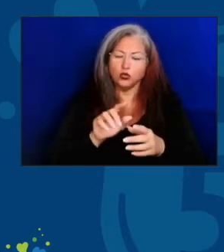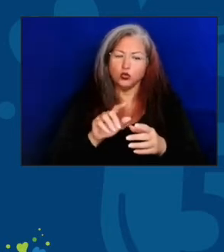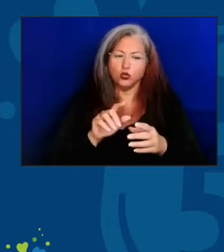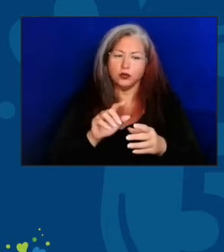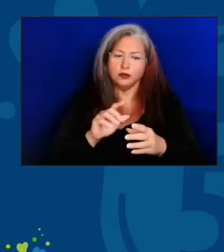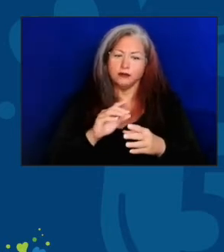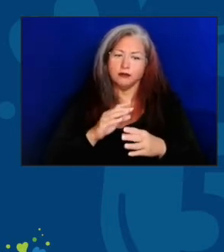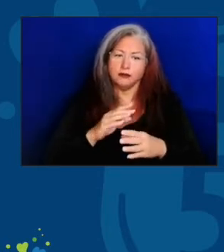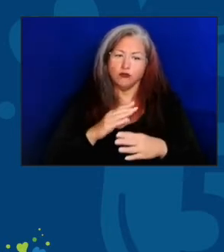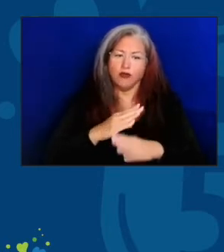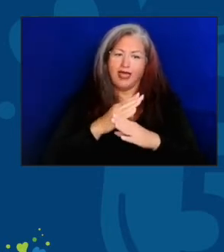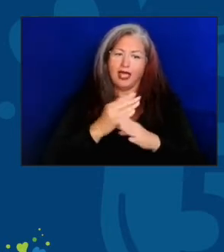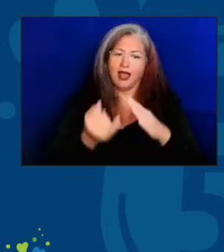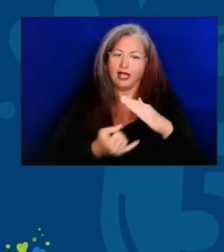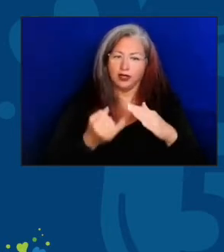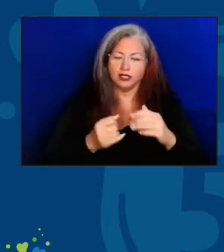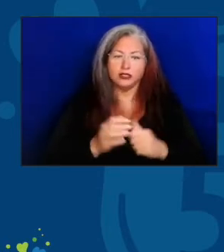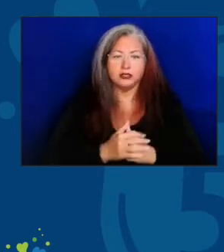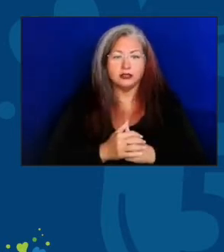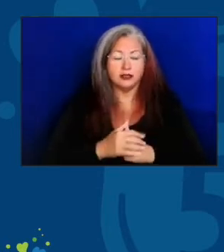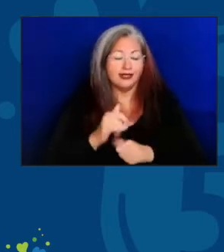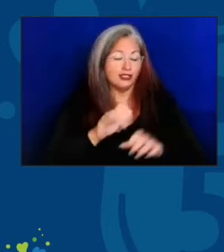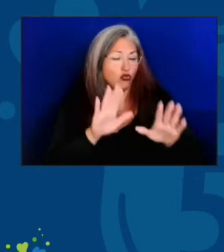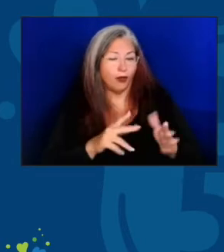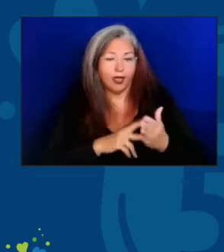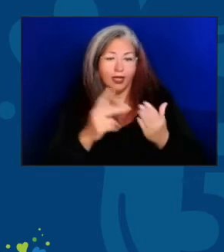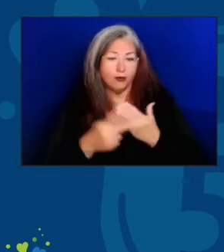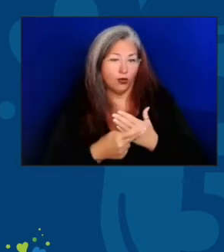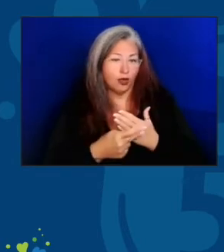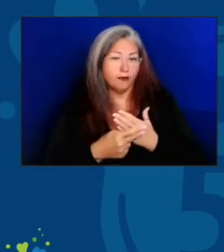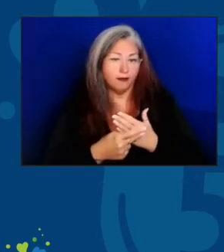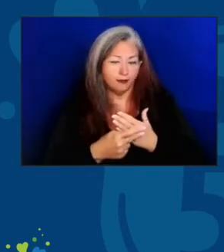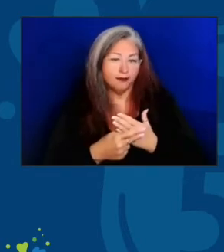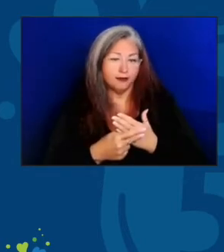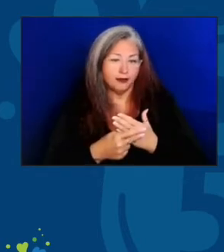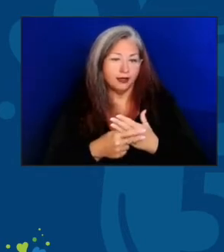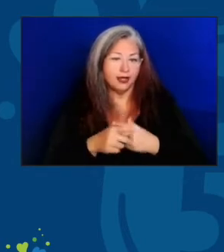It's a great program and they should definitely try it.